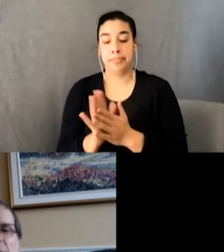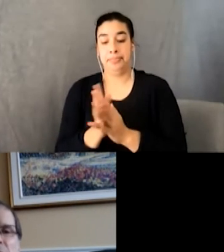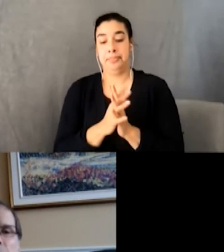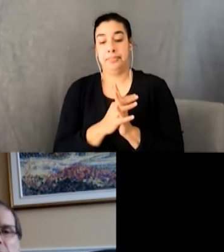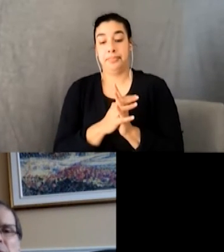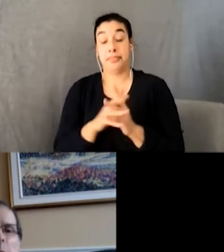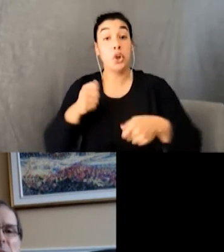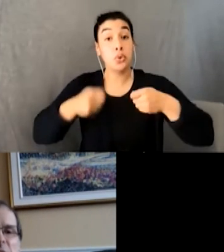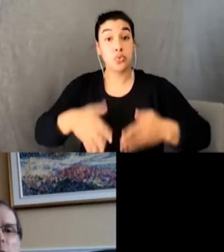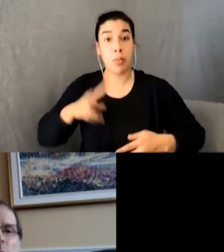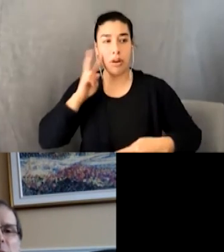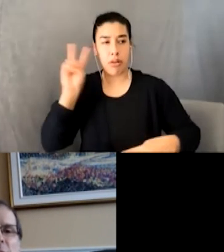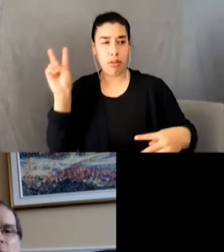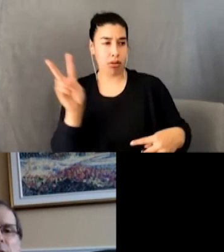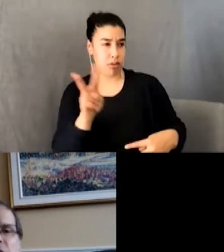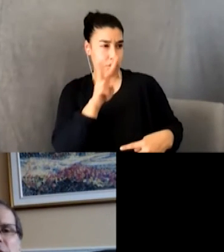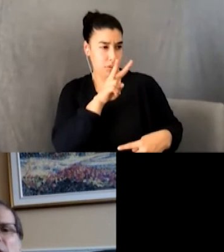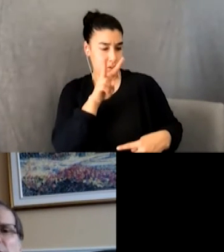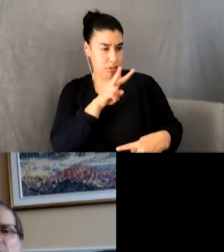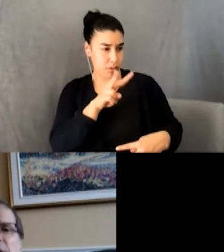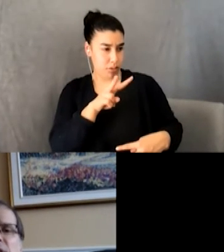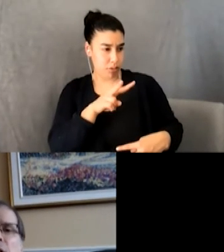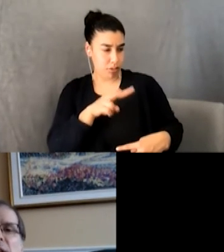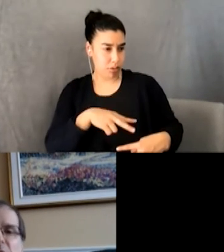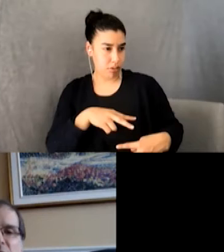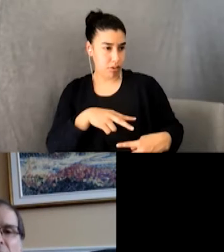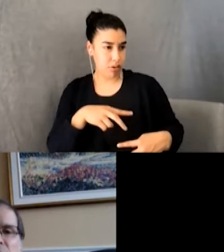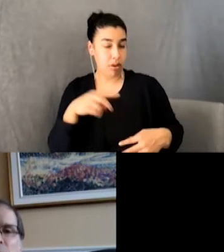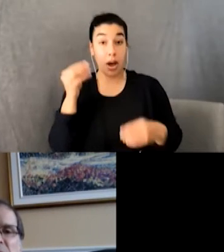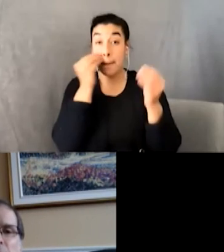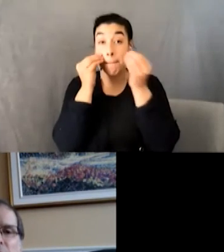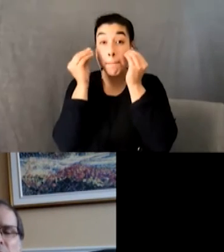at me. Mascara ran down his cheek and a funny cigarette dangled from his mouth.